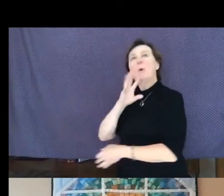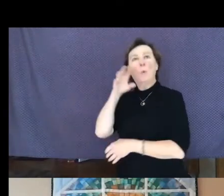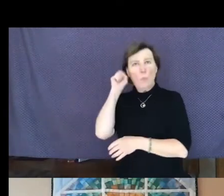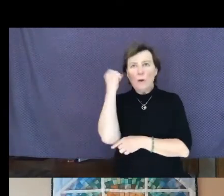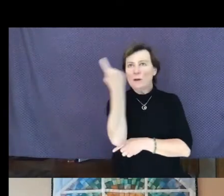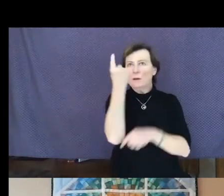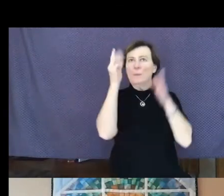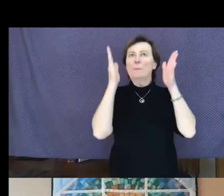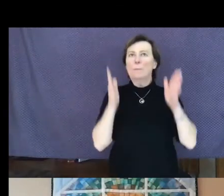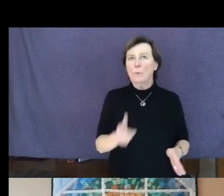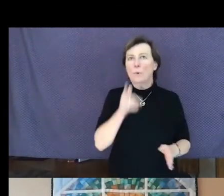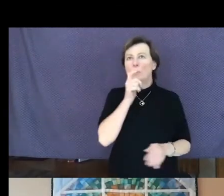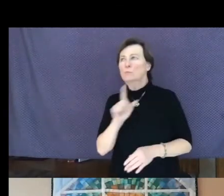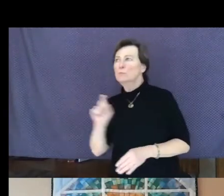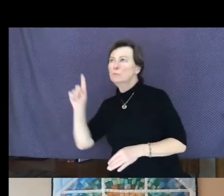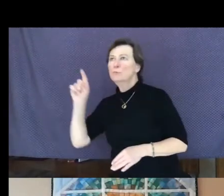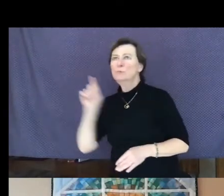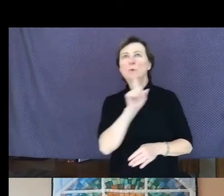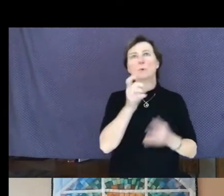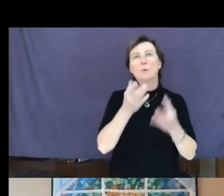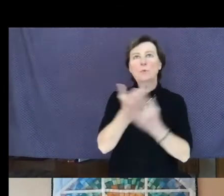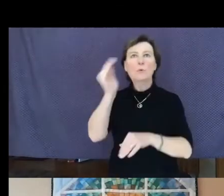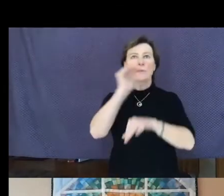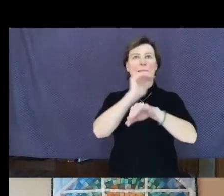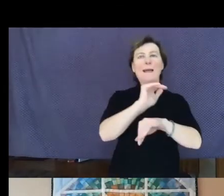night with plans and the simple breath that